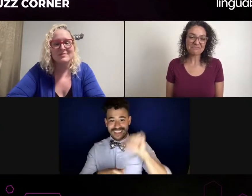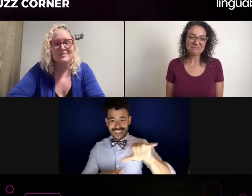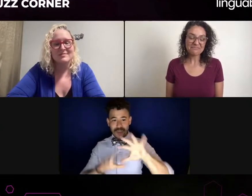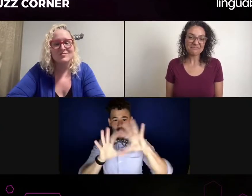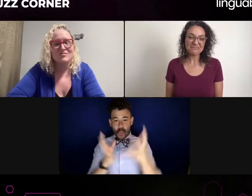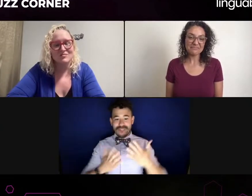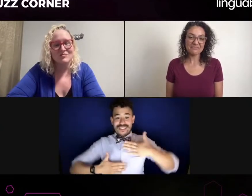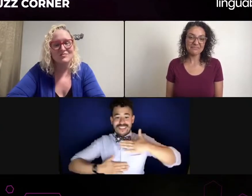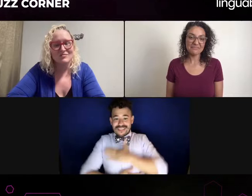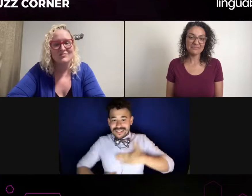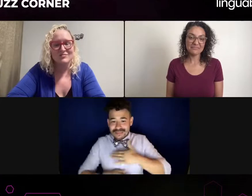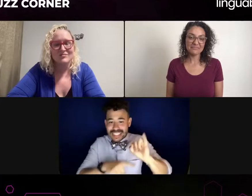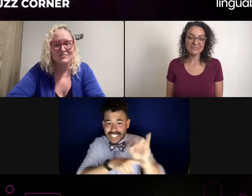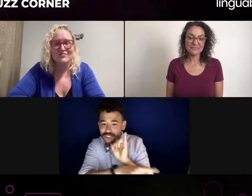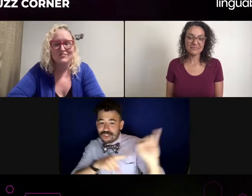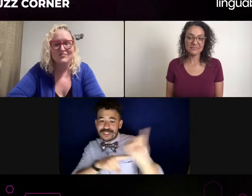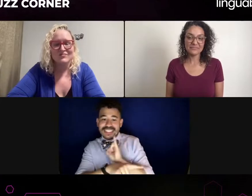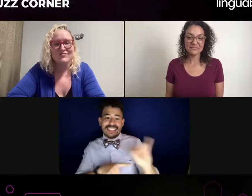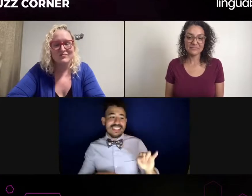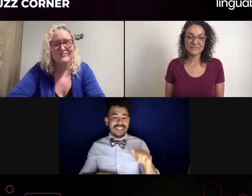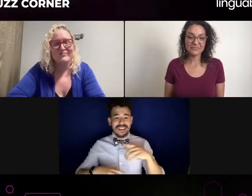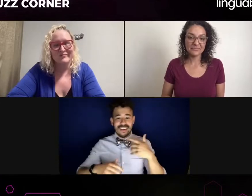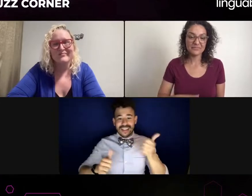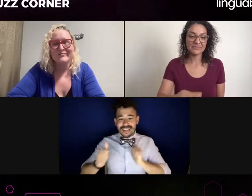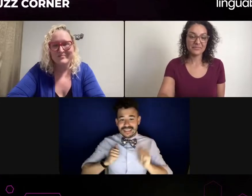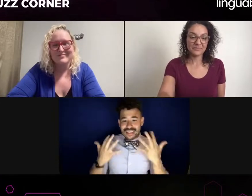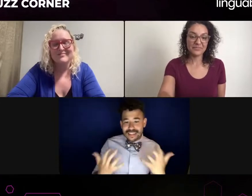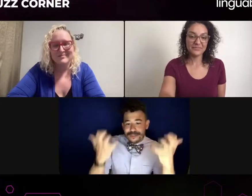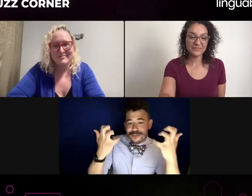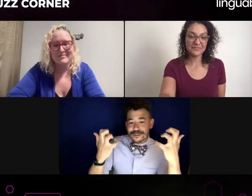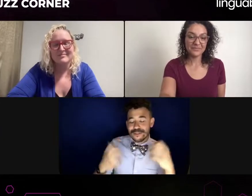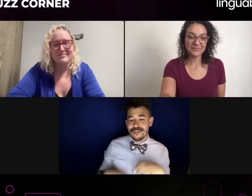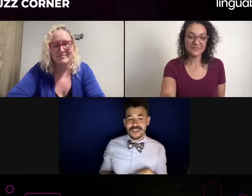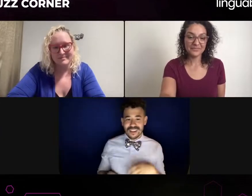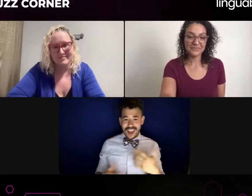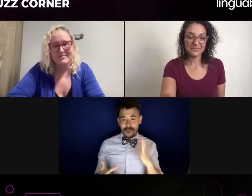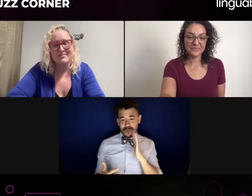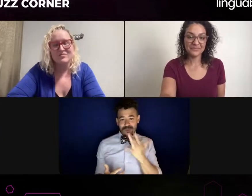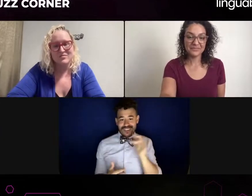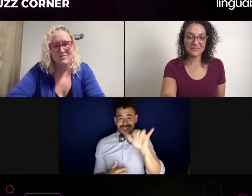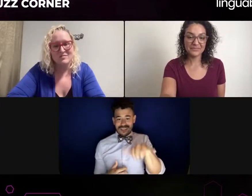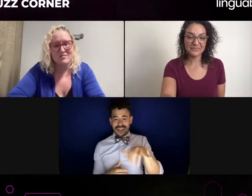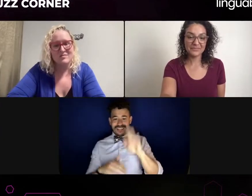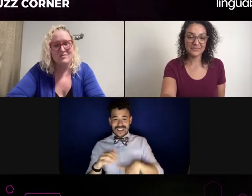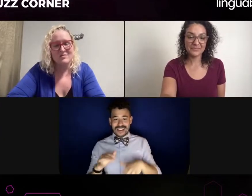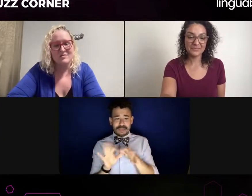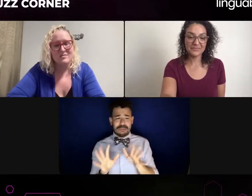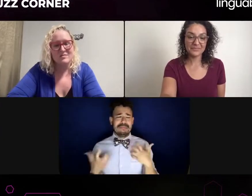I would recommend putting in A director of artistic sign language or DSL